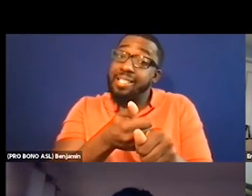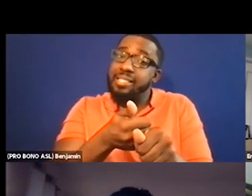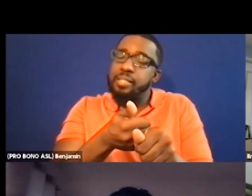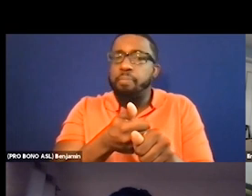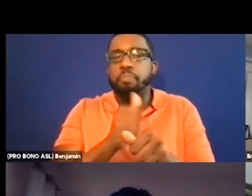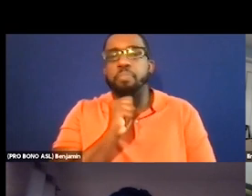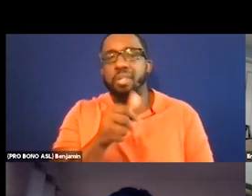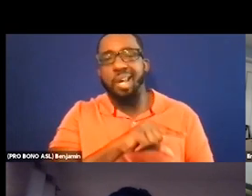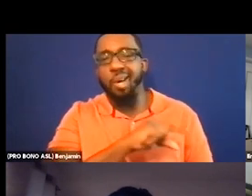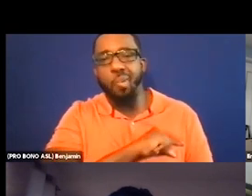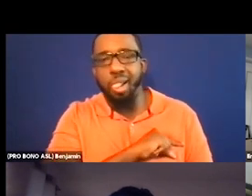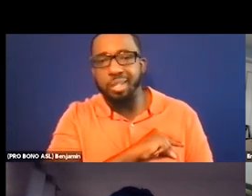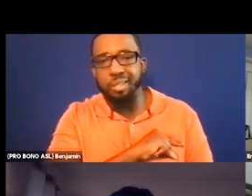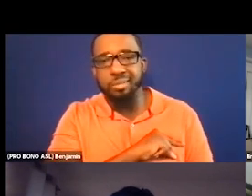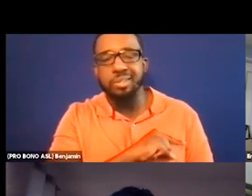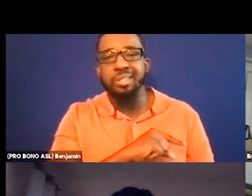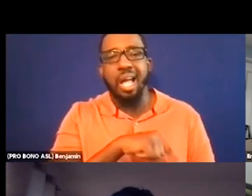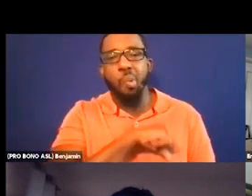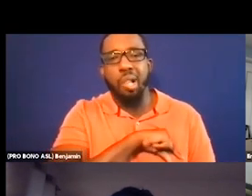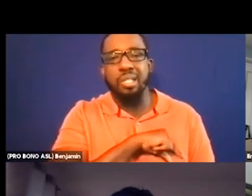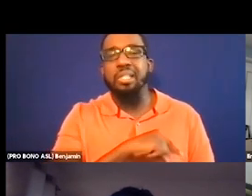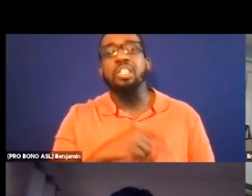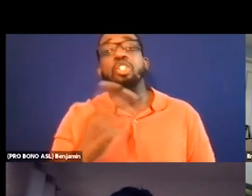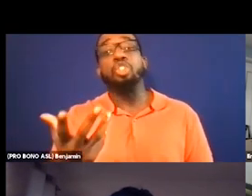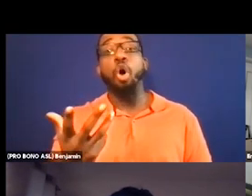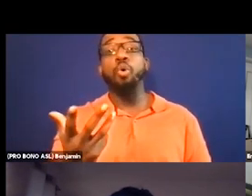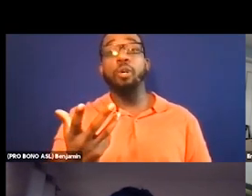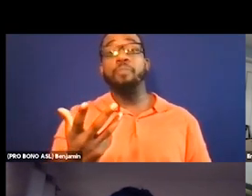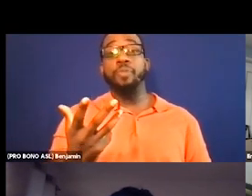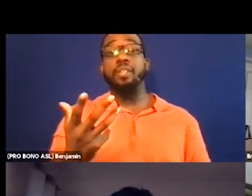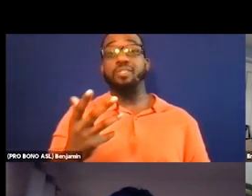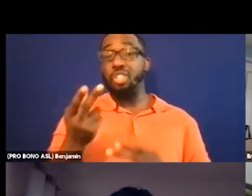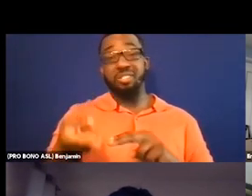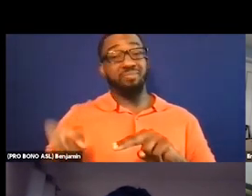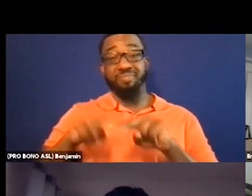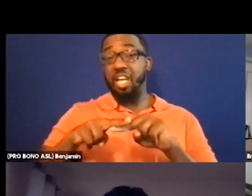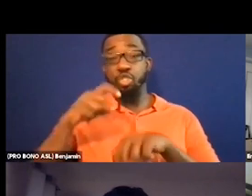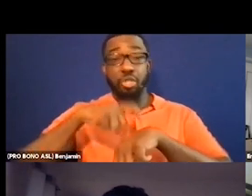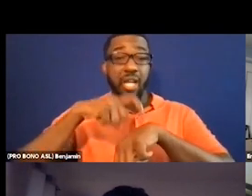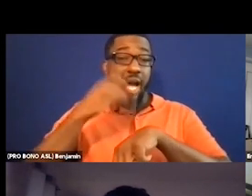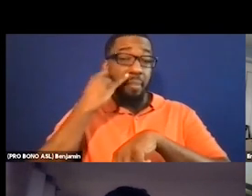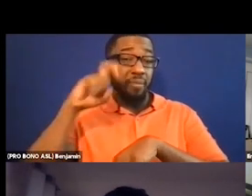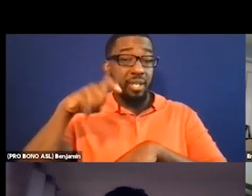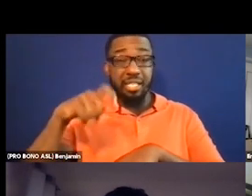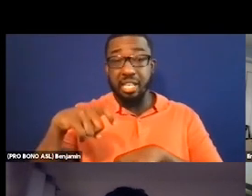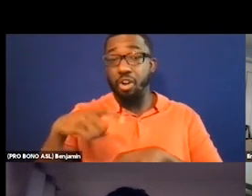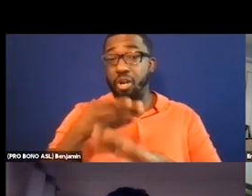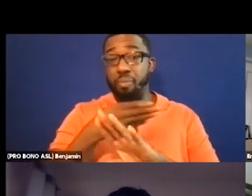voice actors, and then again extra time if necessary, a preshow. But it's some of the hardest to do.